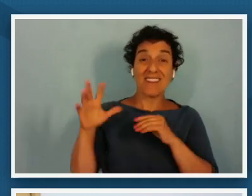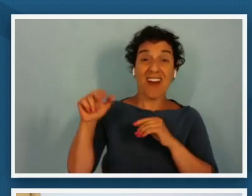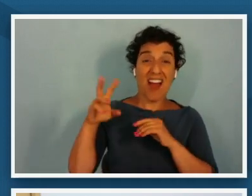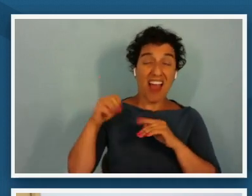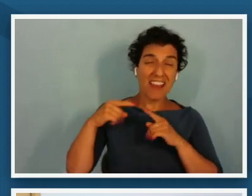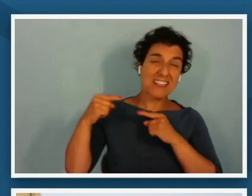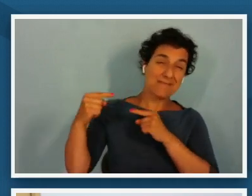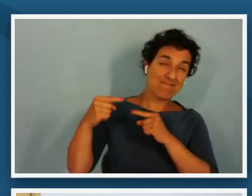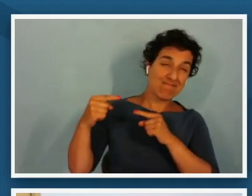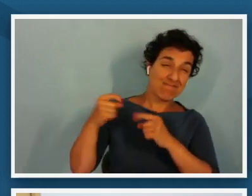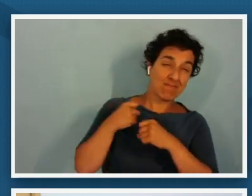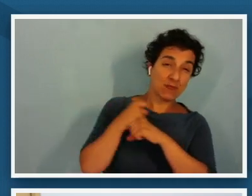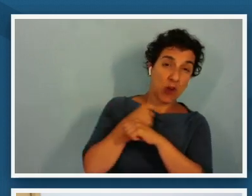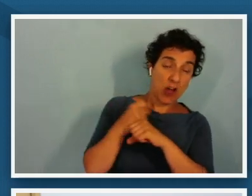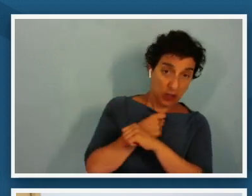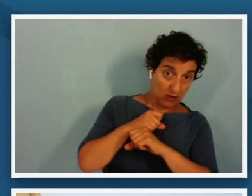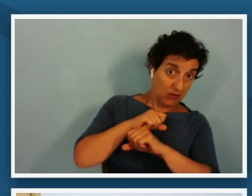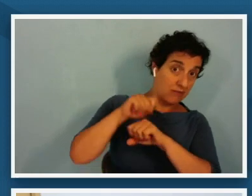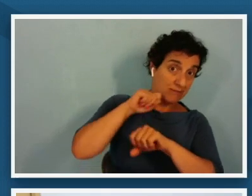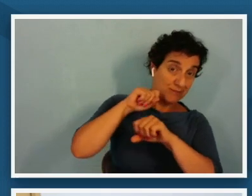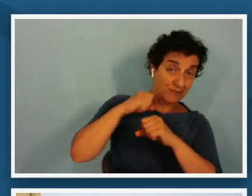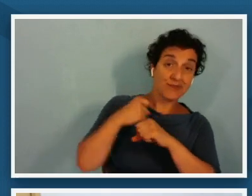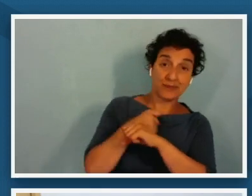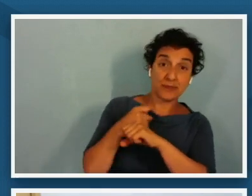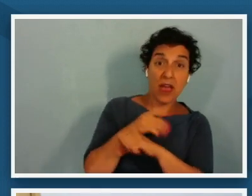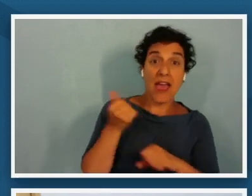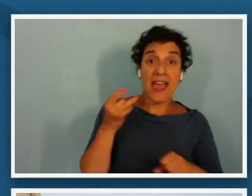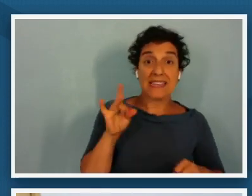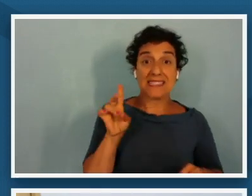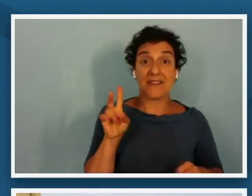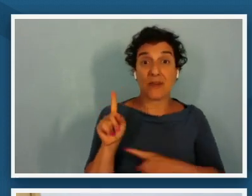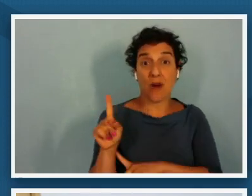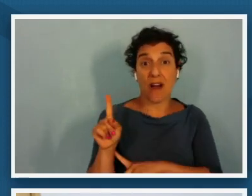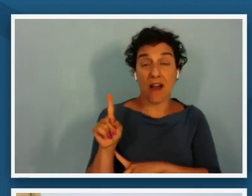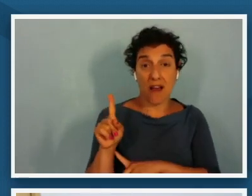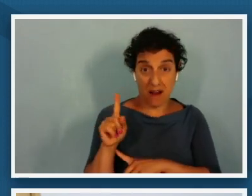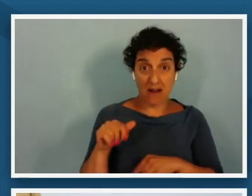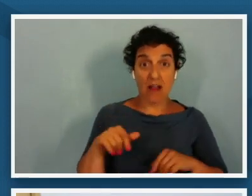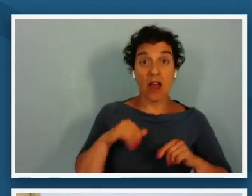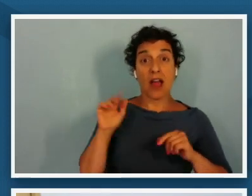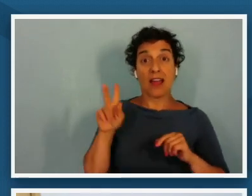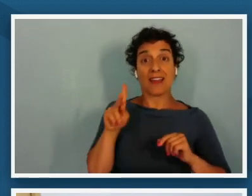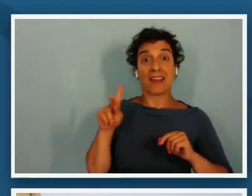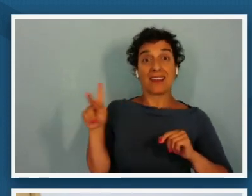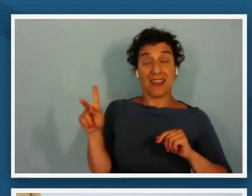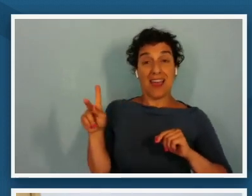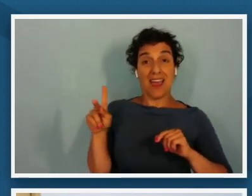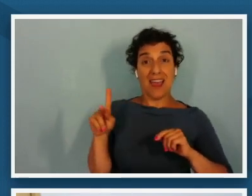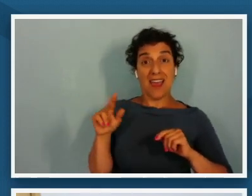in 1871 in response to reports of violence in the south by the klu klux